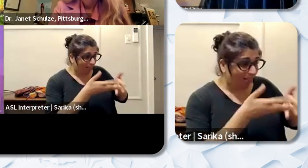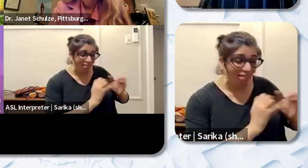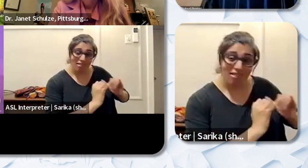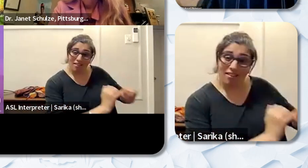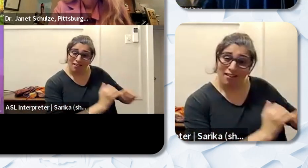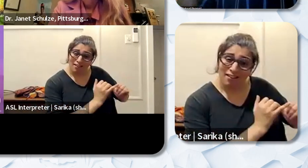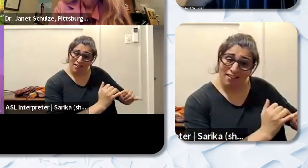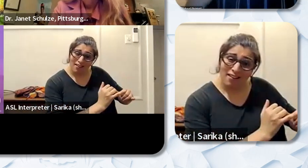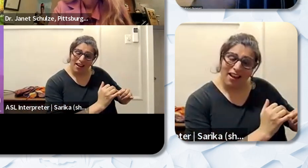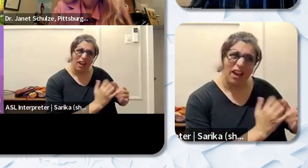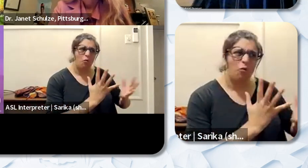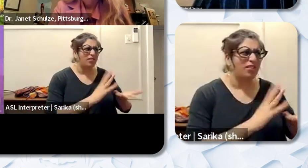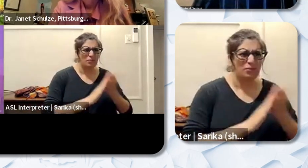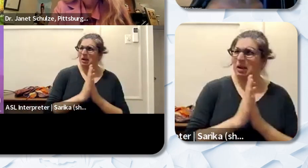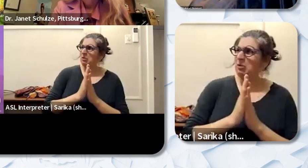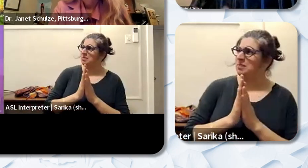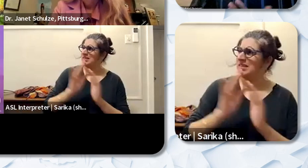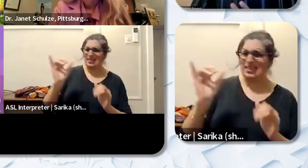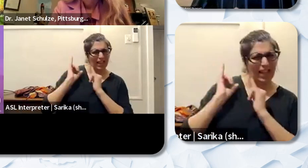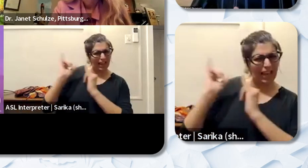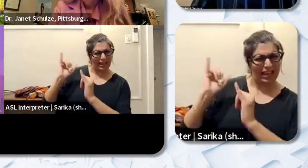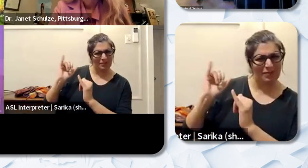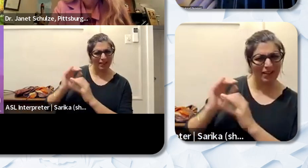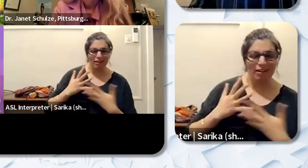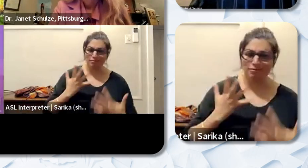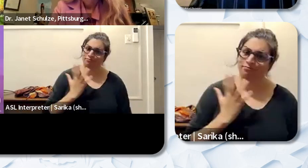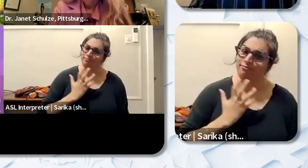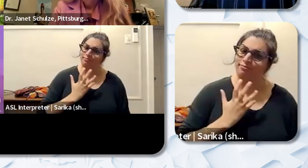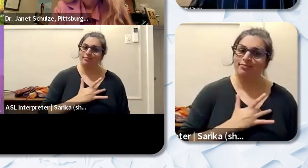actually aspire to have something similar. And you know just it really goes back to that visibility